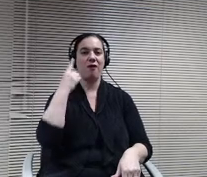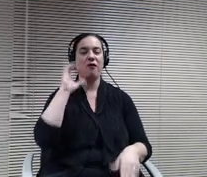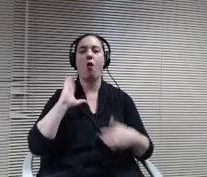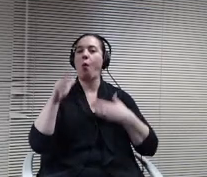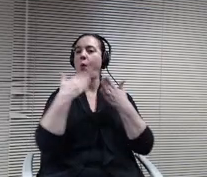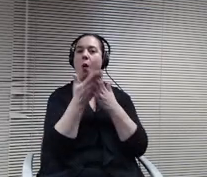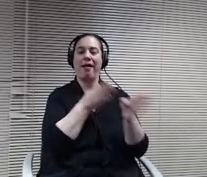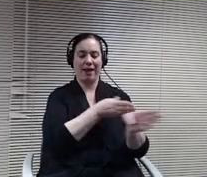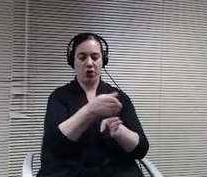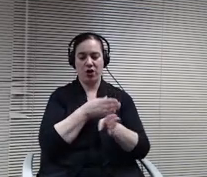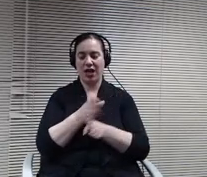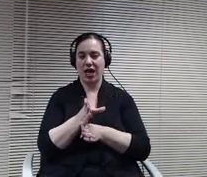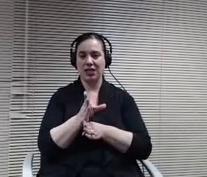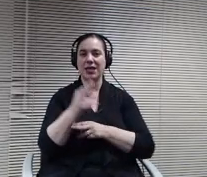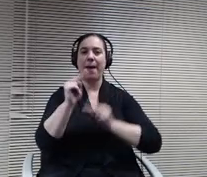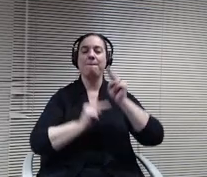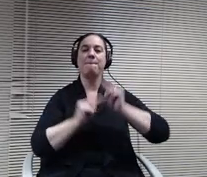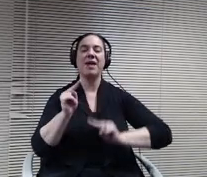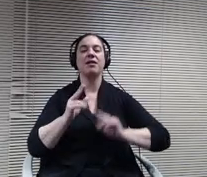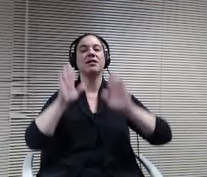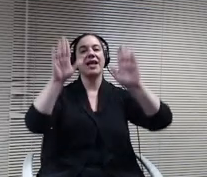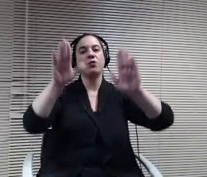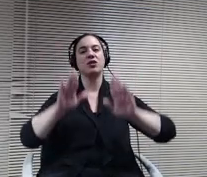that aligns with the mission of the Minne Tonka schools.